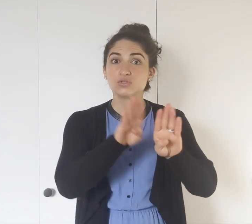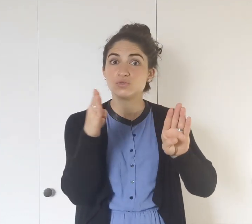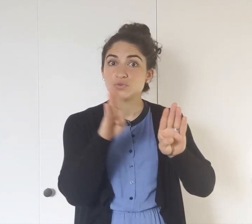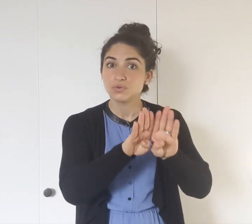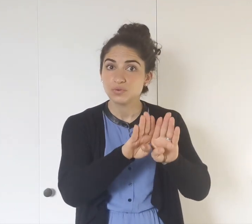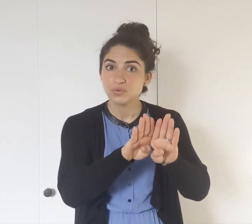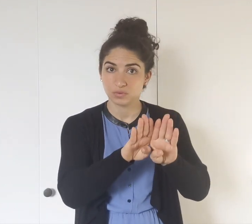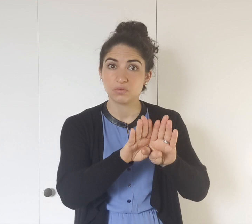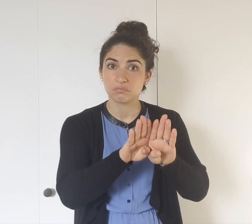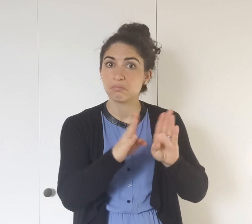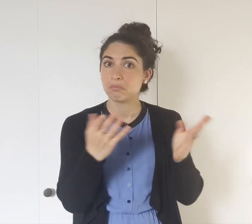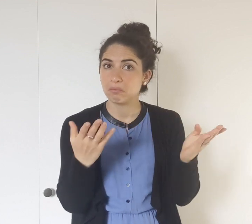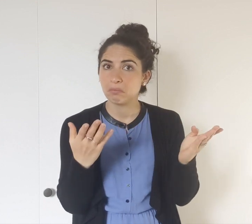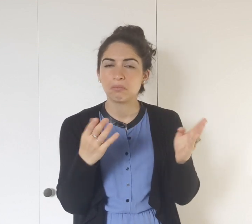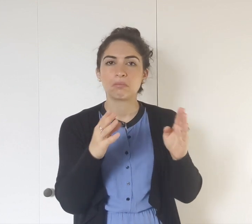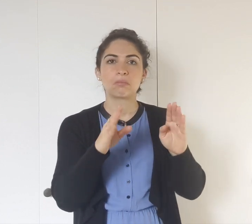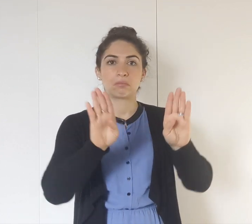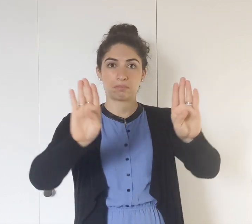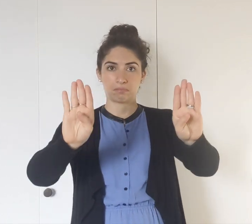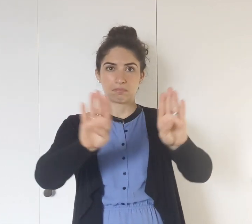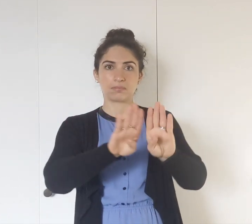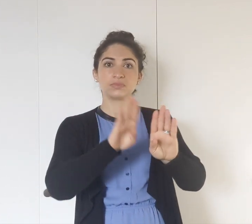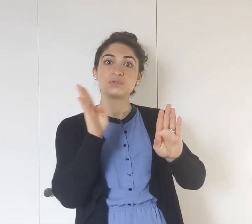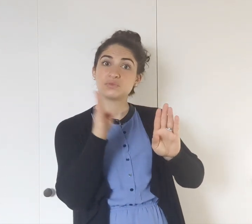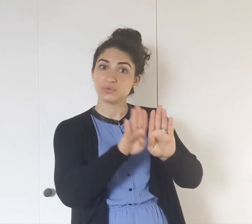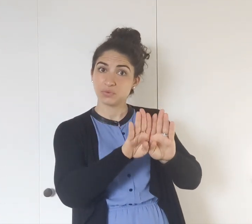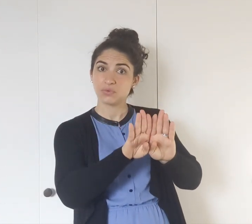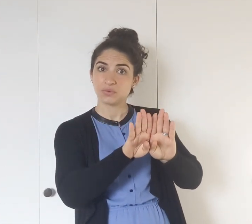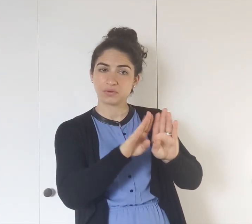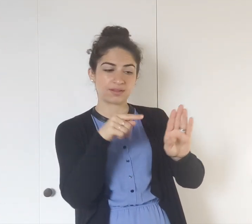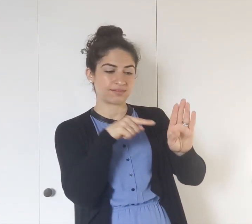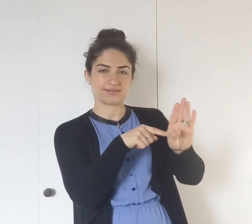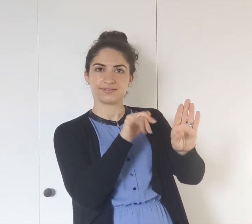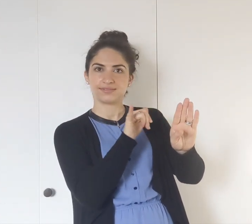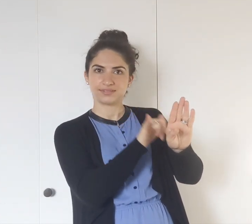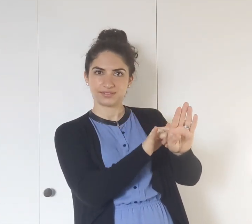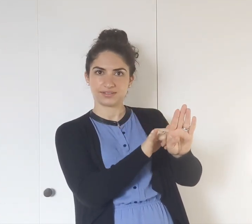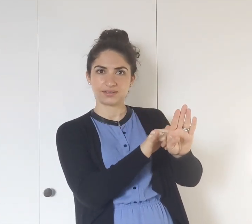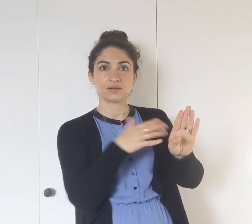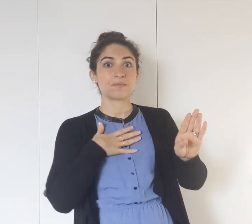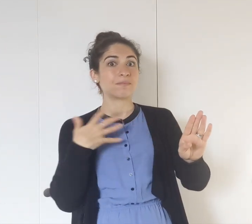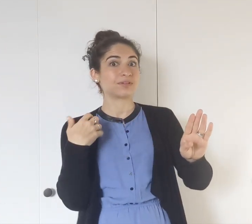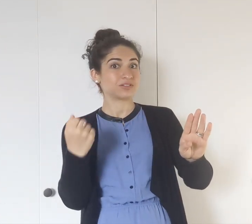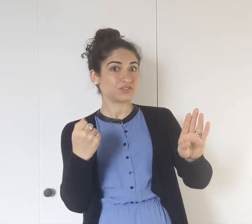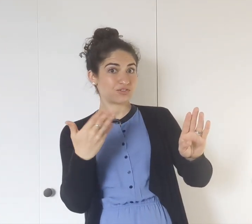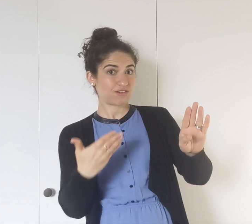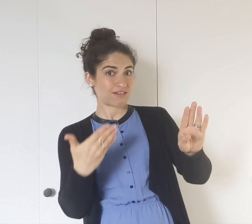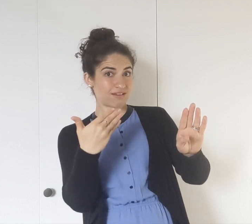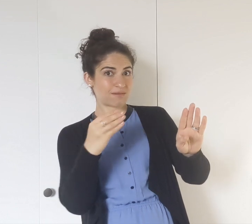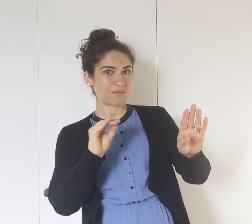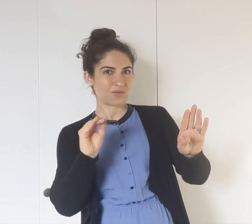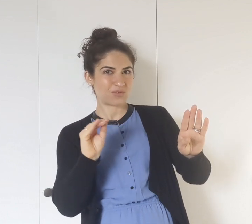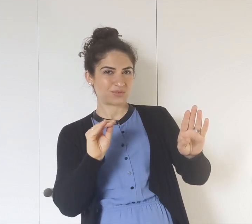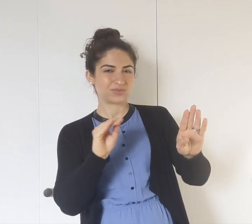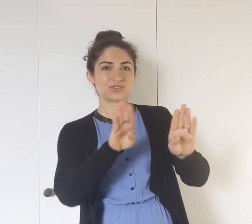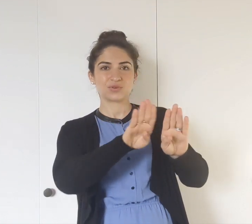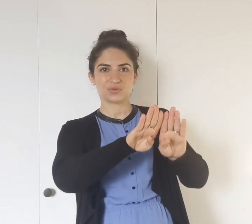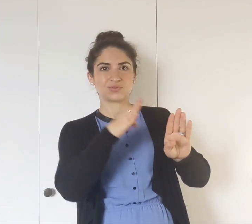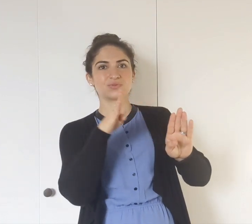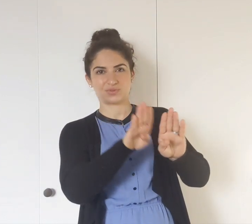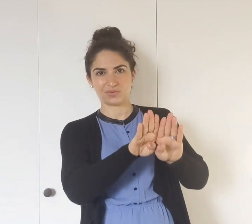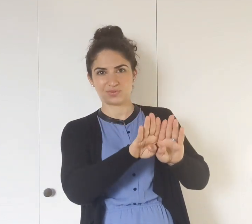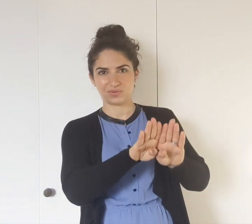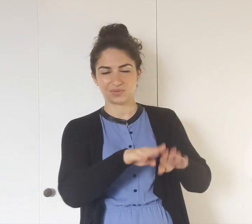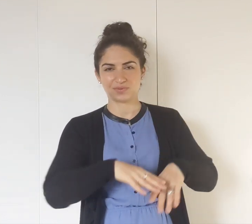DOOR. DOOR - my left hand stays, and my dominant hand moves.